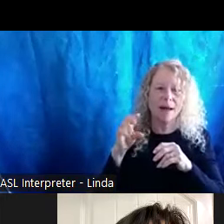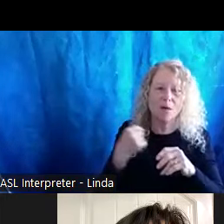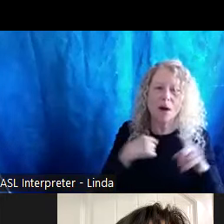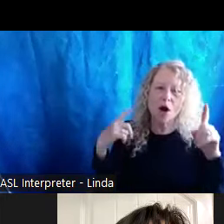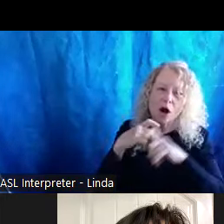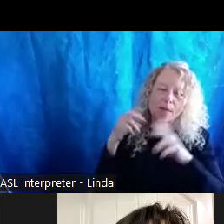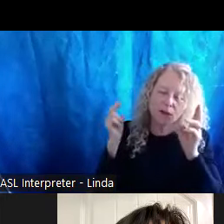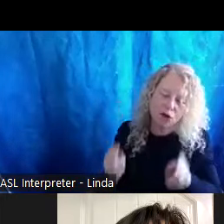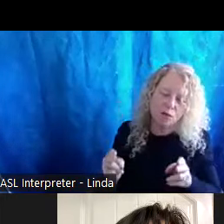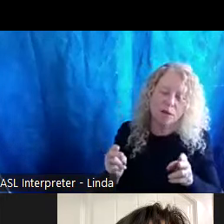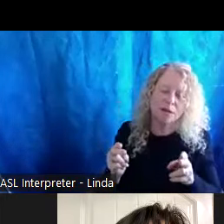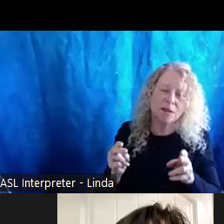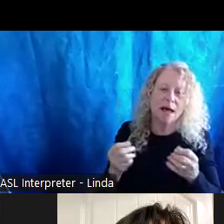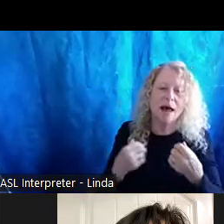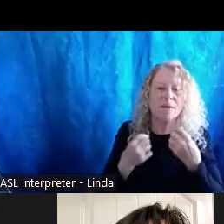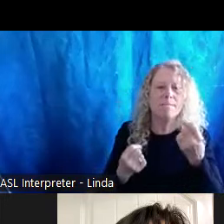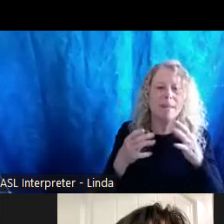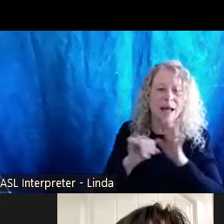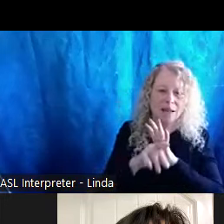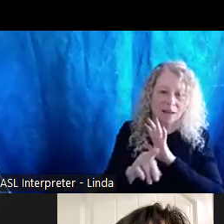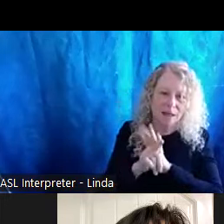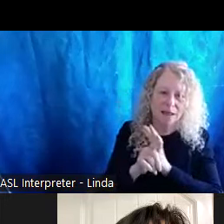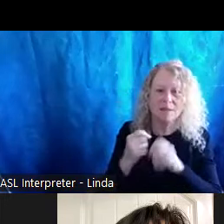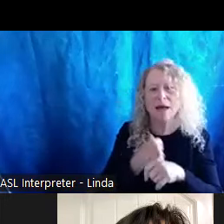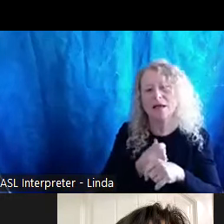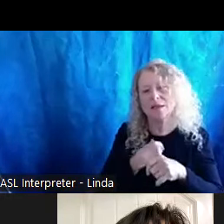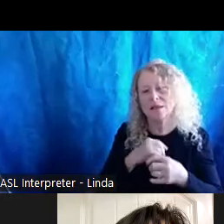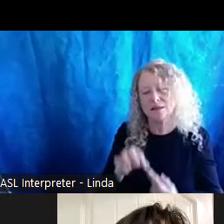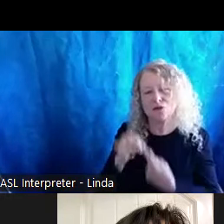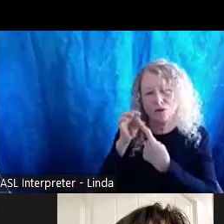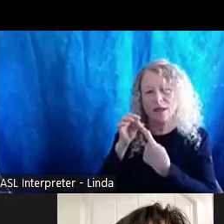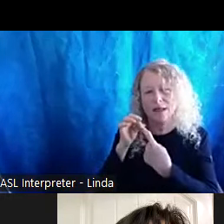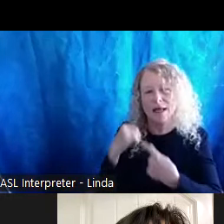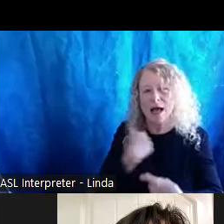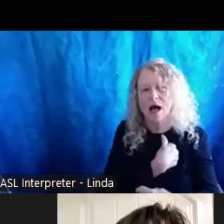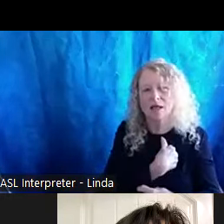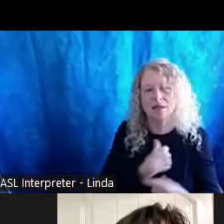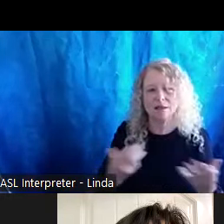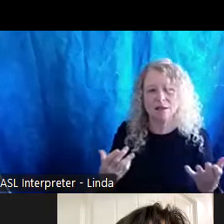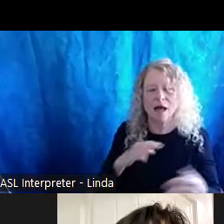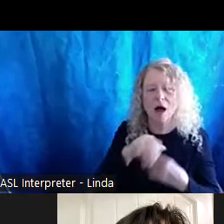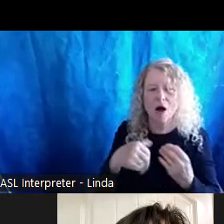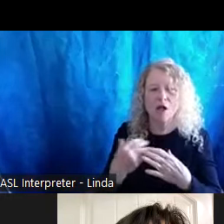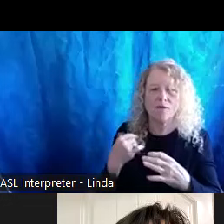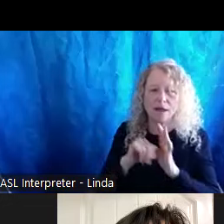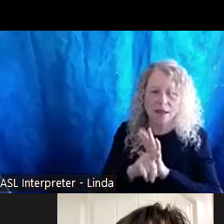hold many identities that make us uniquely and beautifully us. All these identities that we have impact how we move through the world,